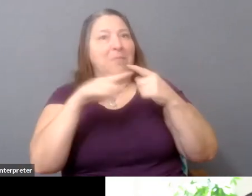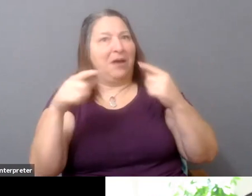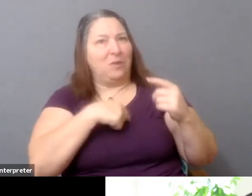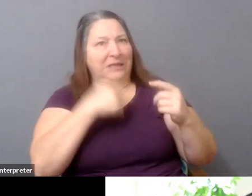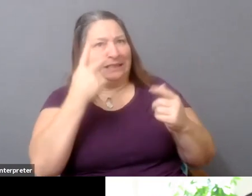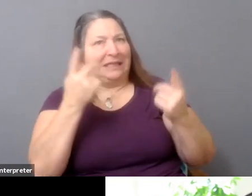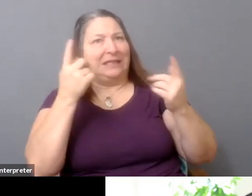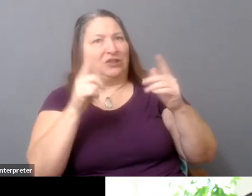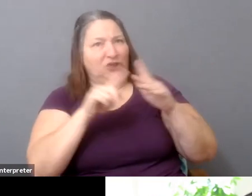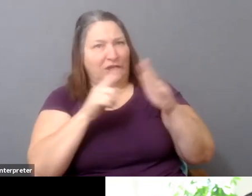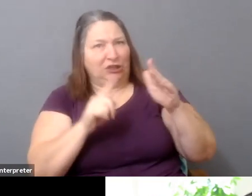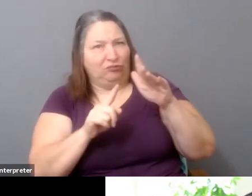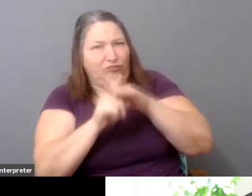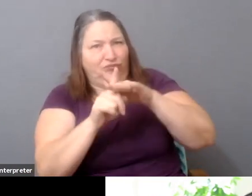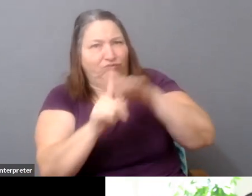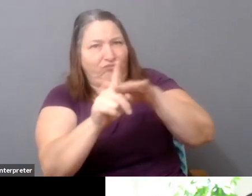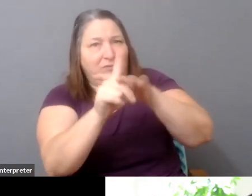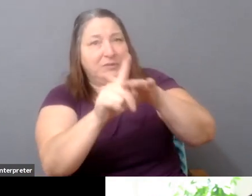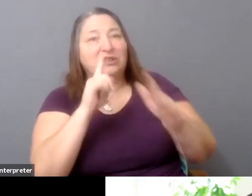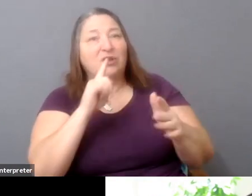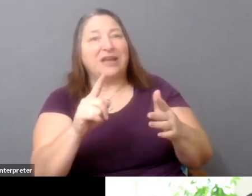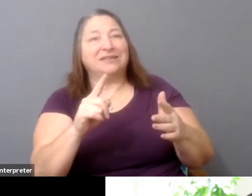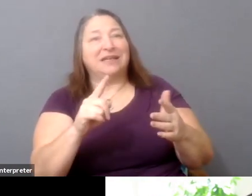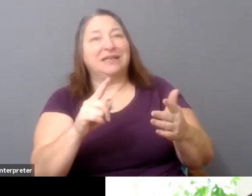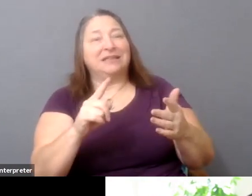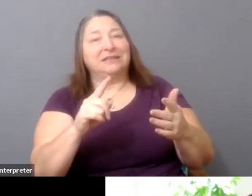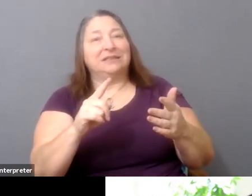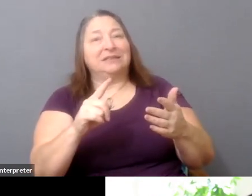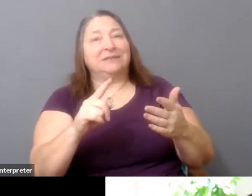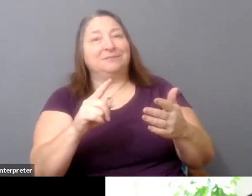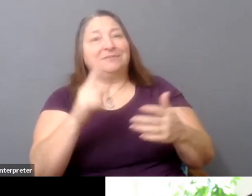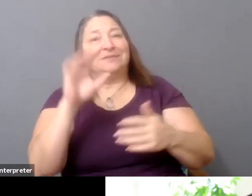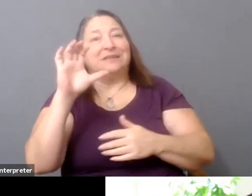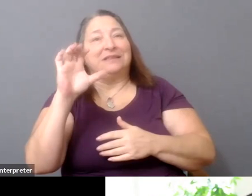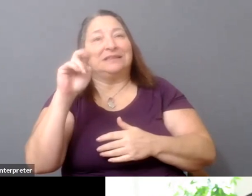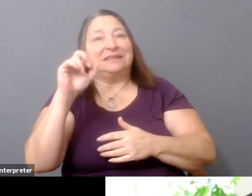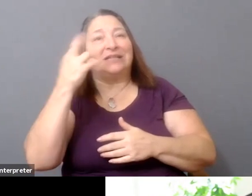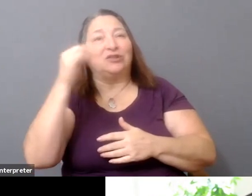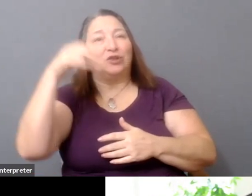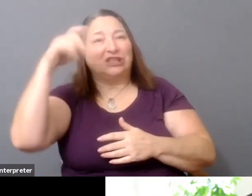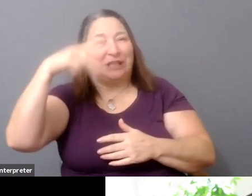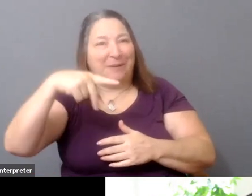So there is a censorship that's happening by politics, you know, clearly in China or in Turkey.